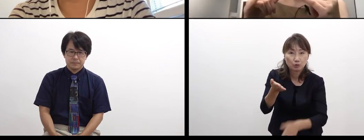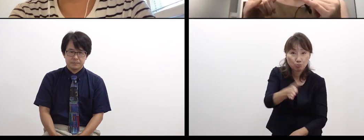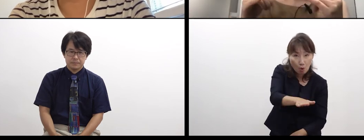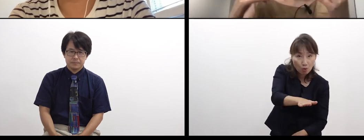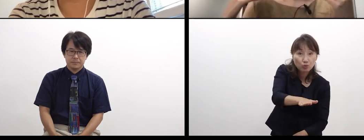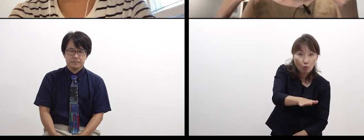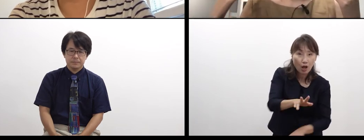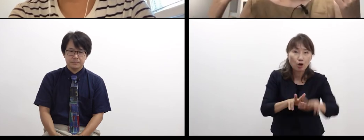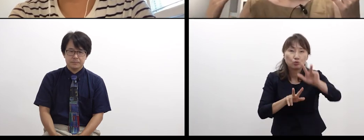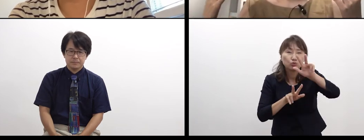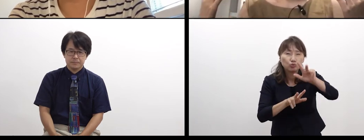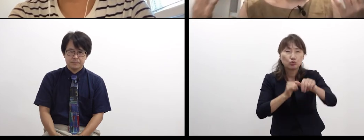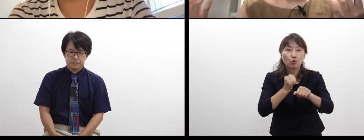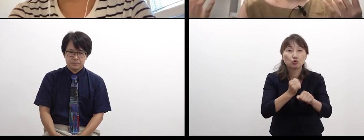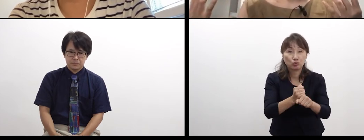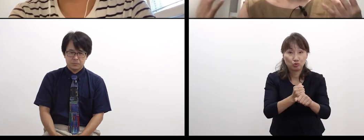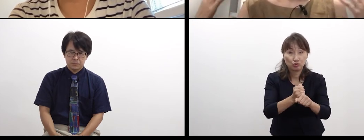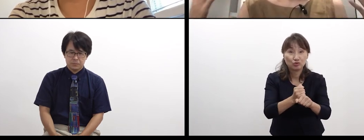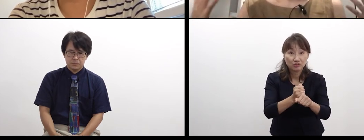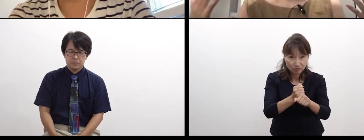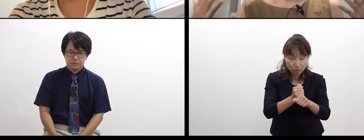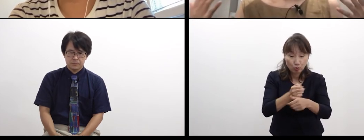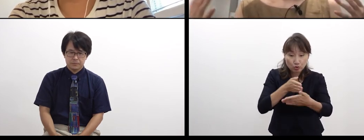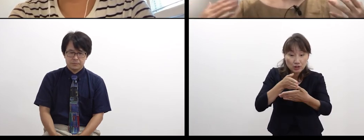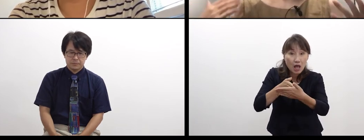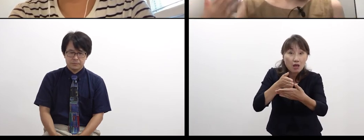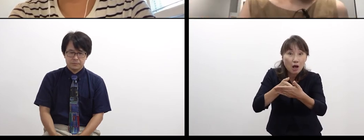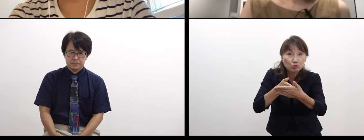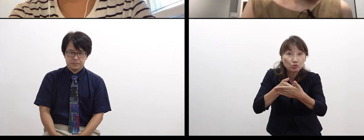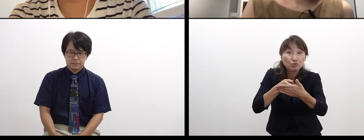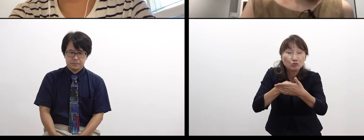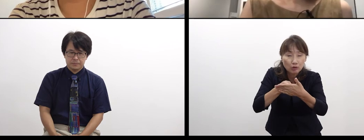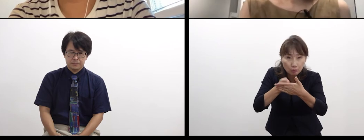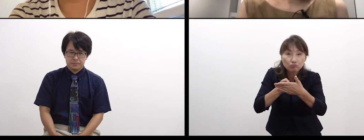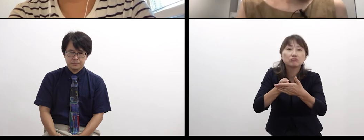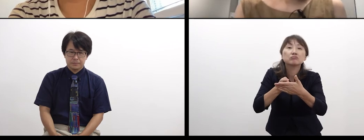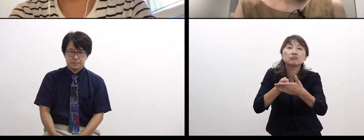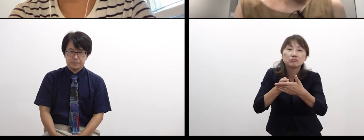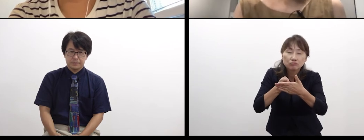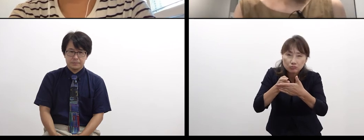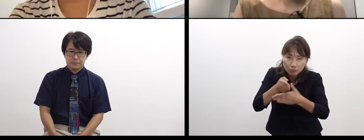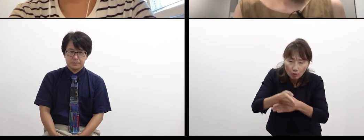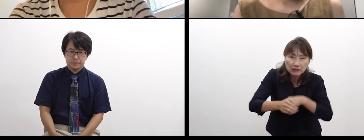release us from restrictions. That is the point